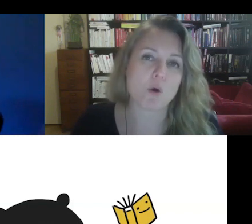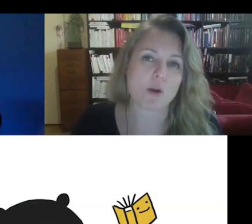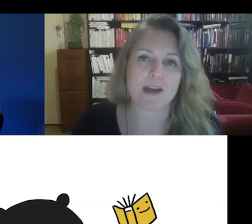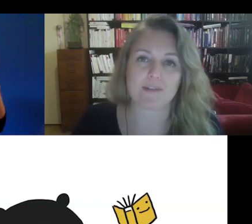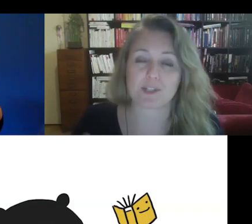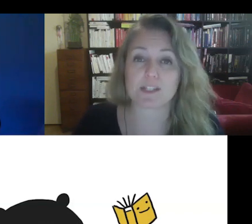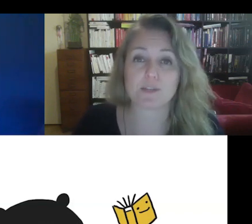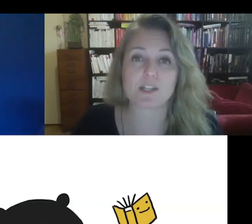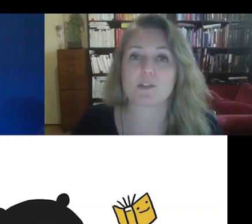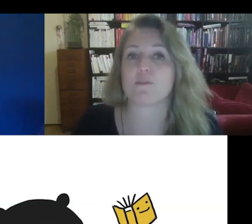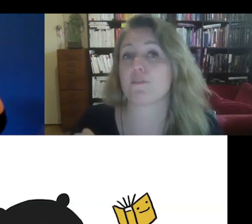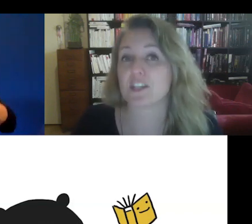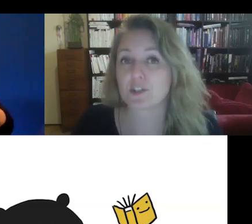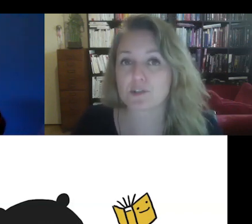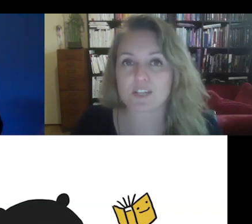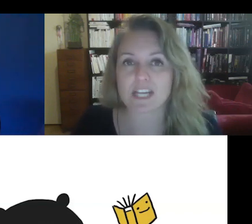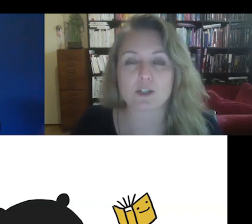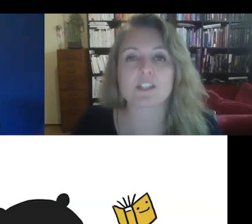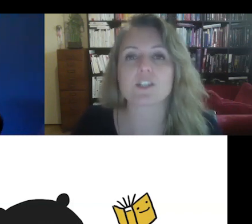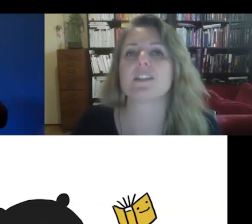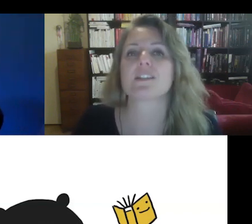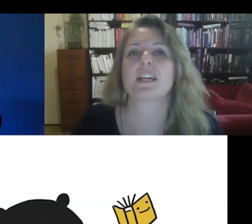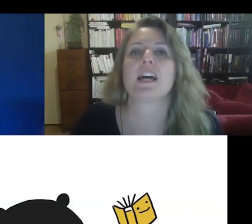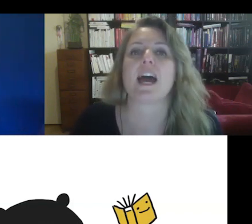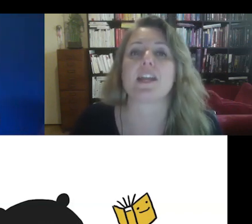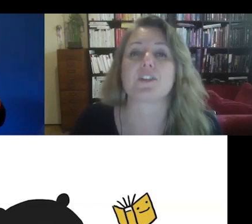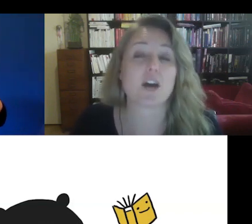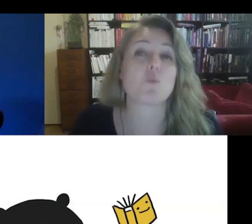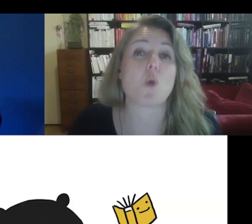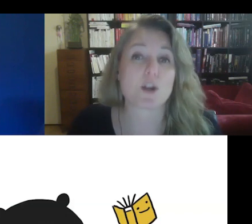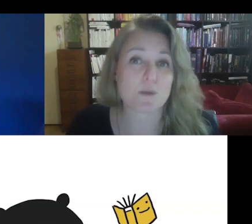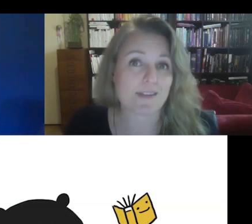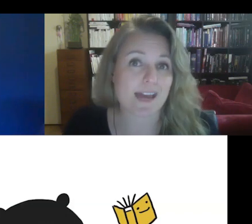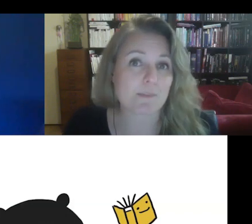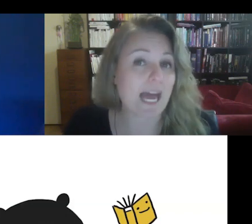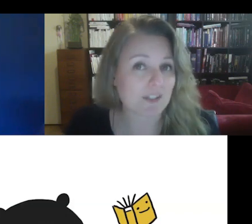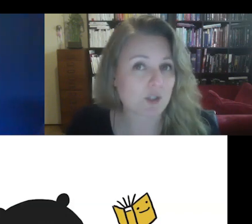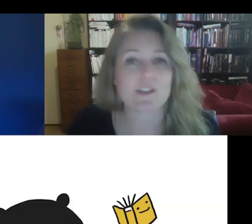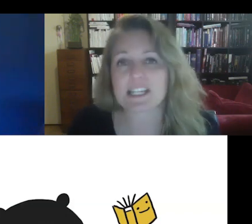about the specifics of the features of technologies and how to work with